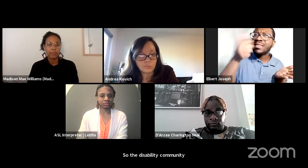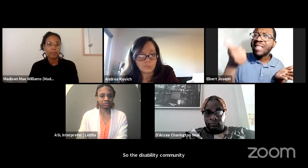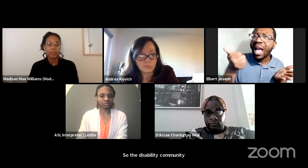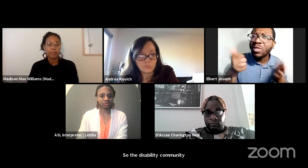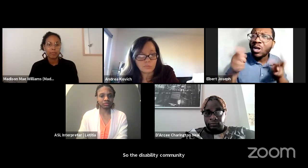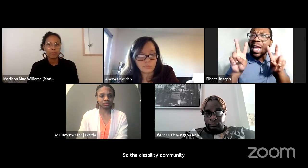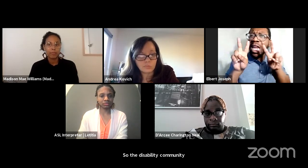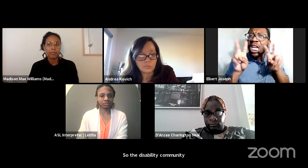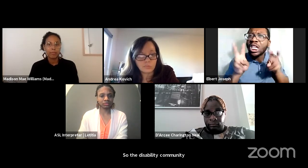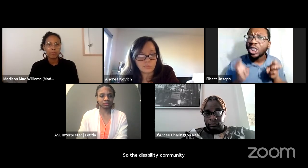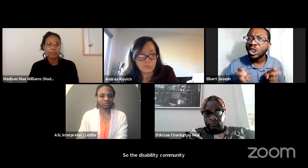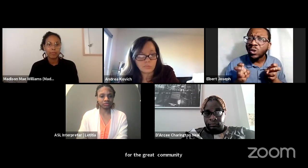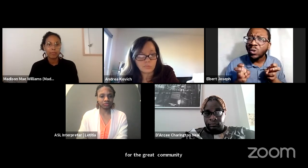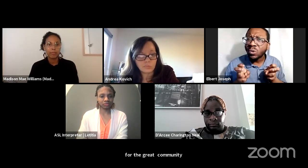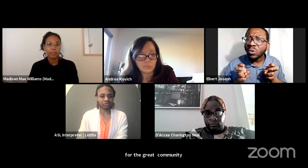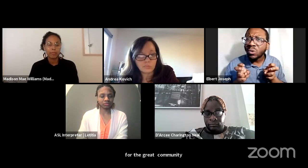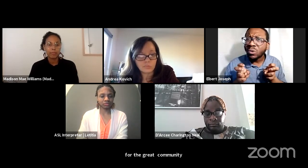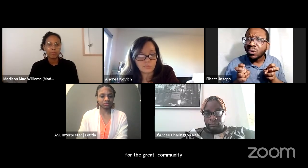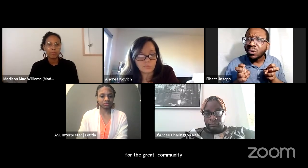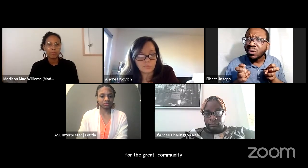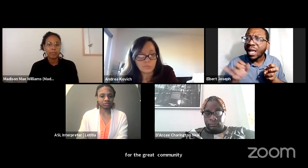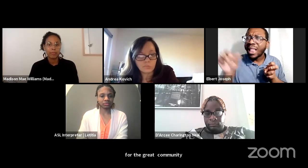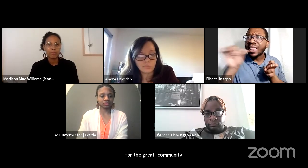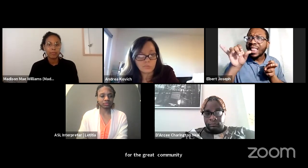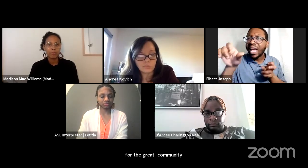cannot exclude us as black people.